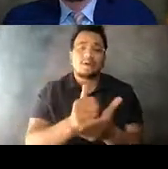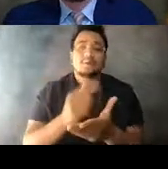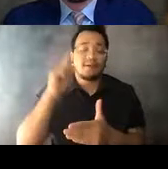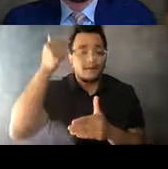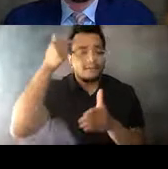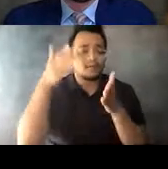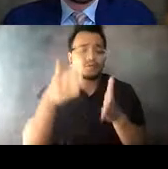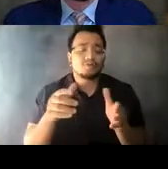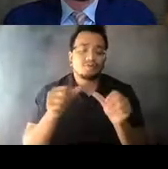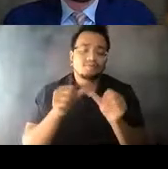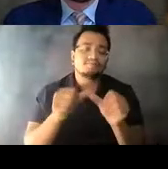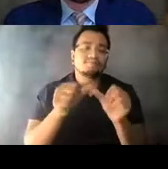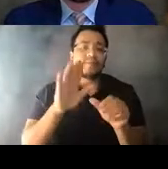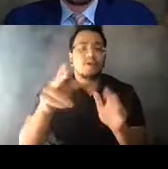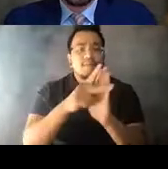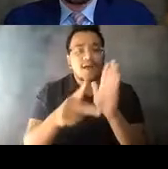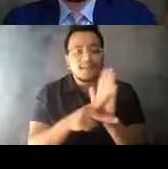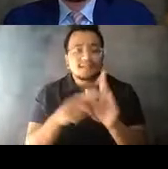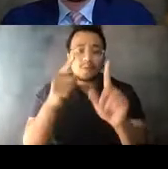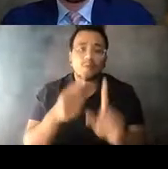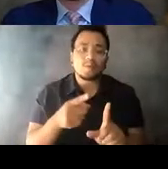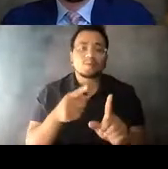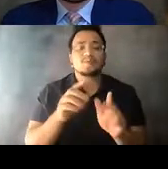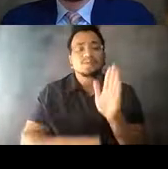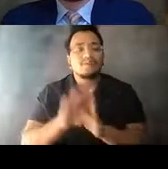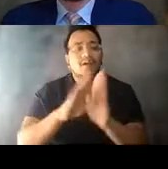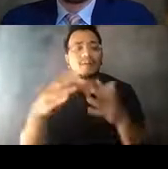development to enhancing public health, to 14:31:09 environmental and energy goals and